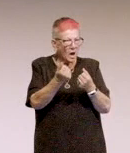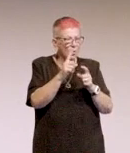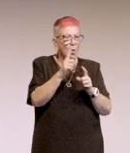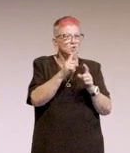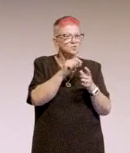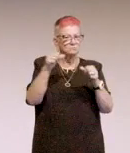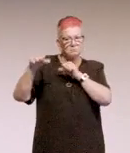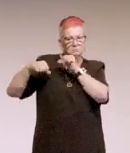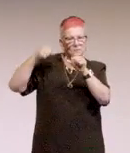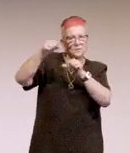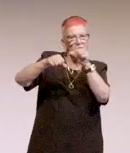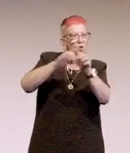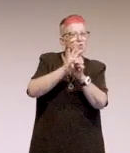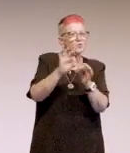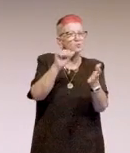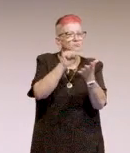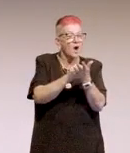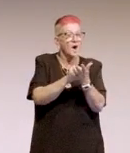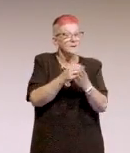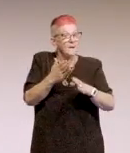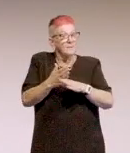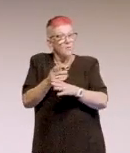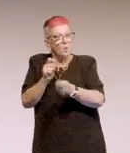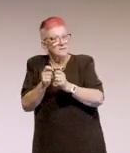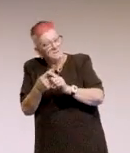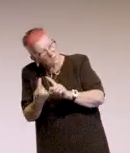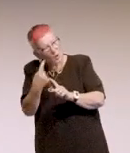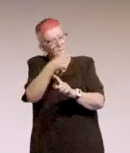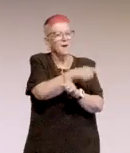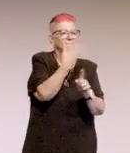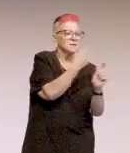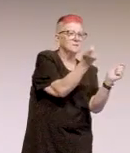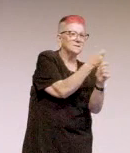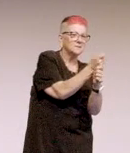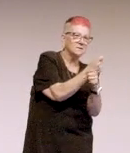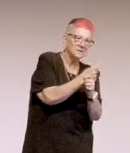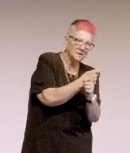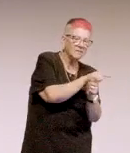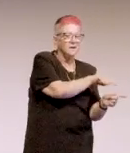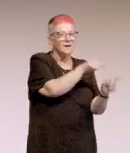So it doesn't even get to test before it goes back to them. And so there is a learning there as well.